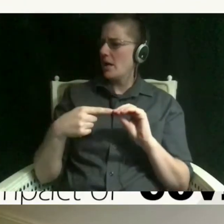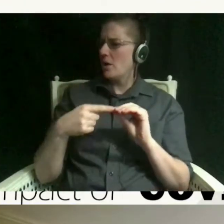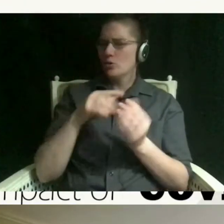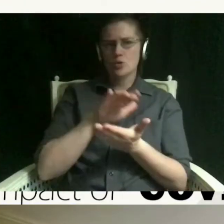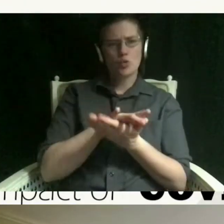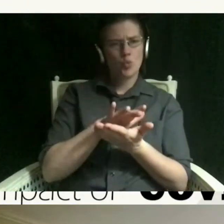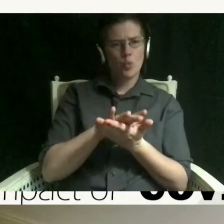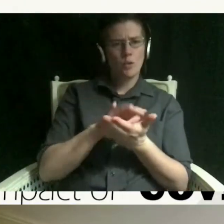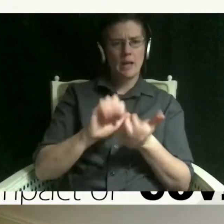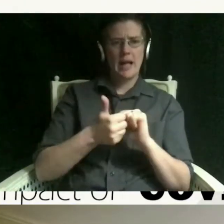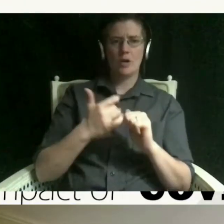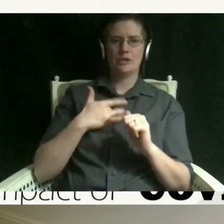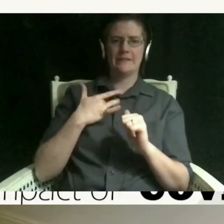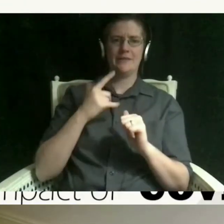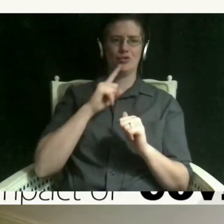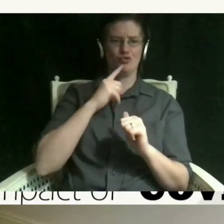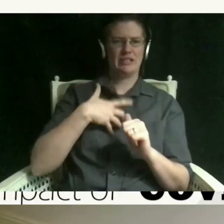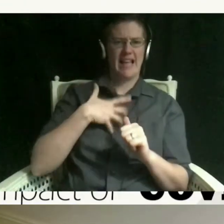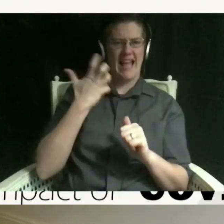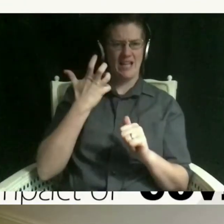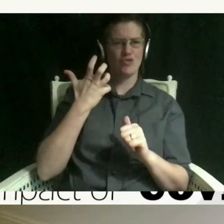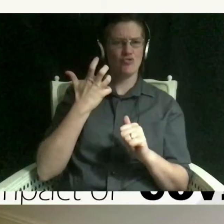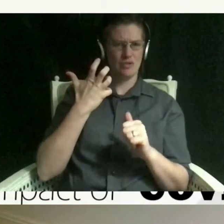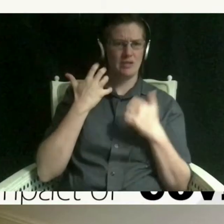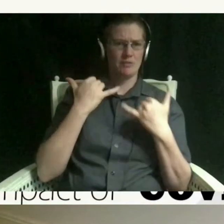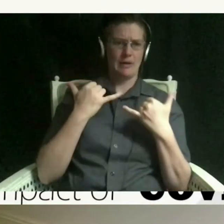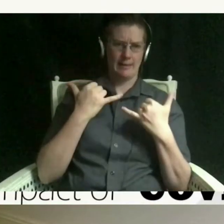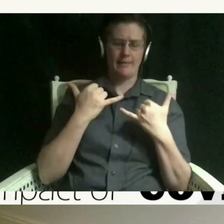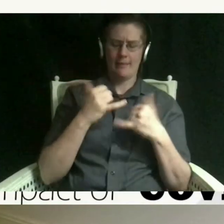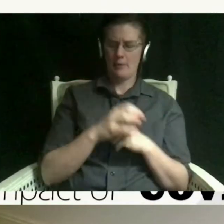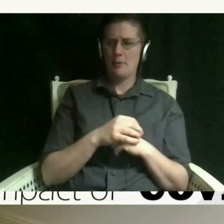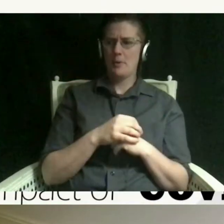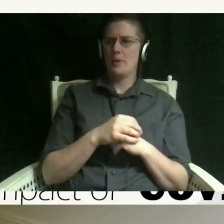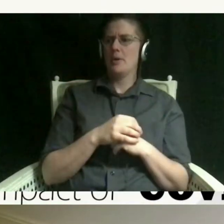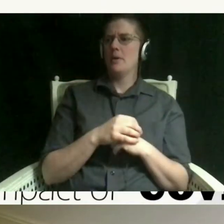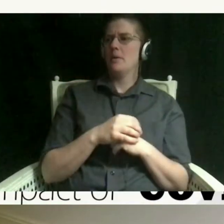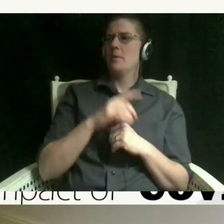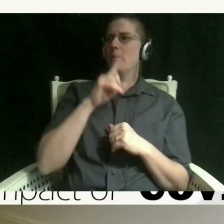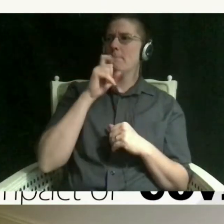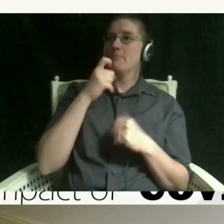she feels really angry right now um because what ended up happening is she feels like she's been